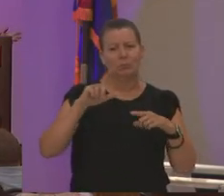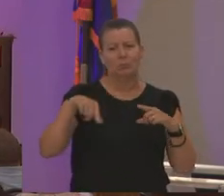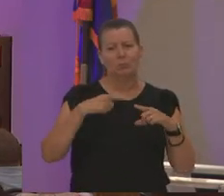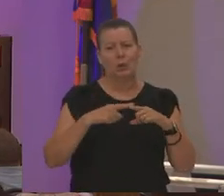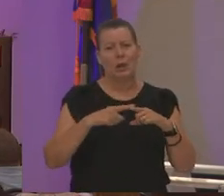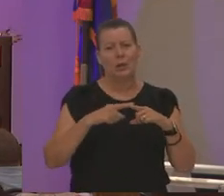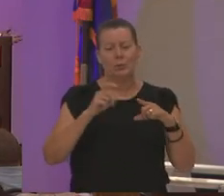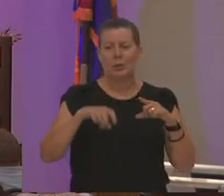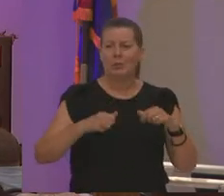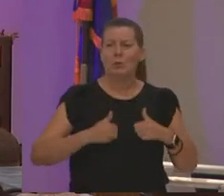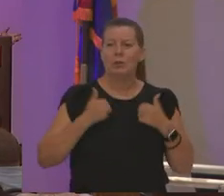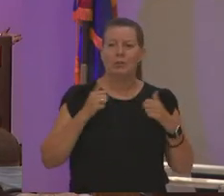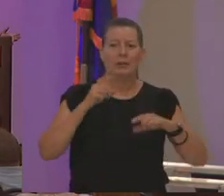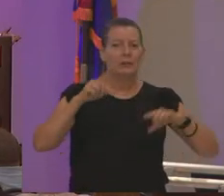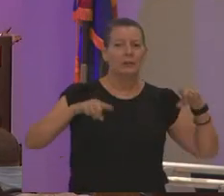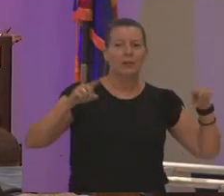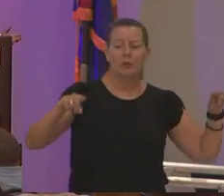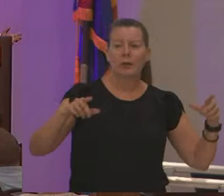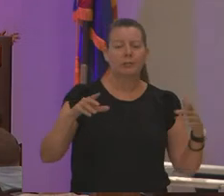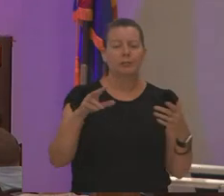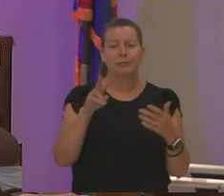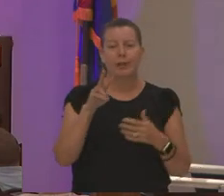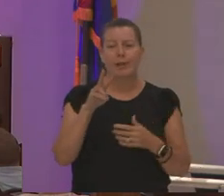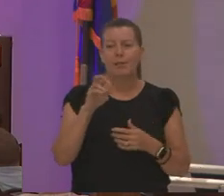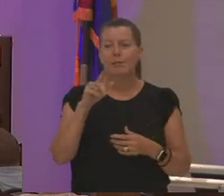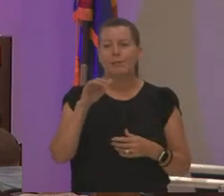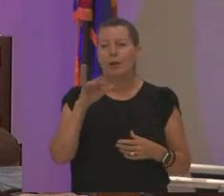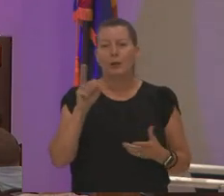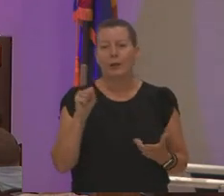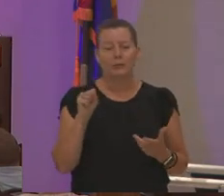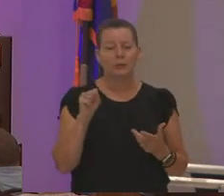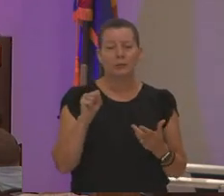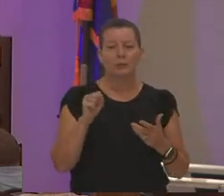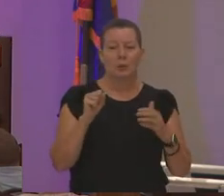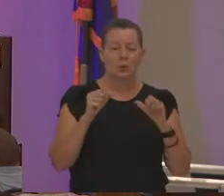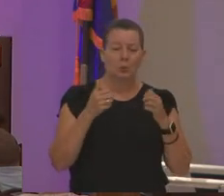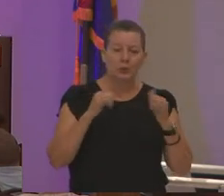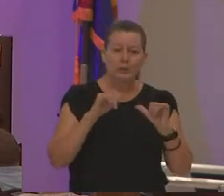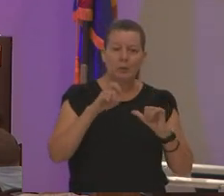variants different whatever things are going on we still have to keep going as an institution our